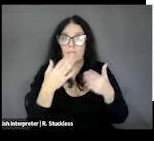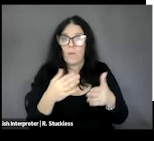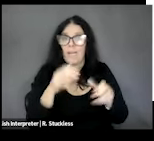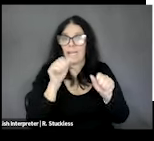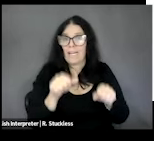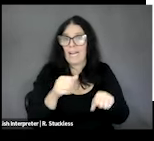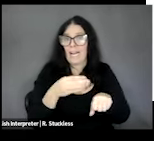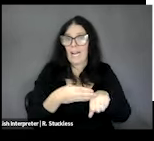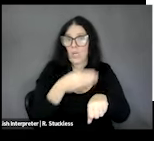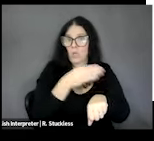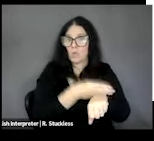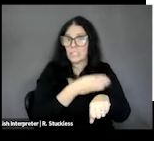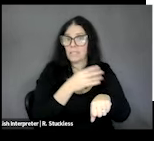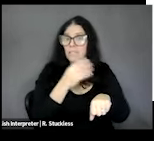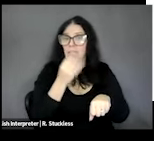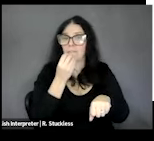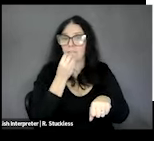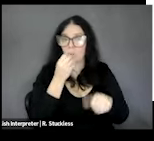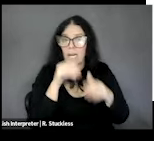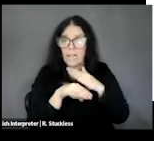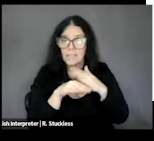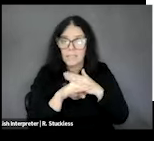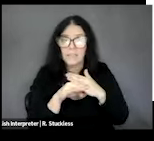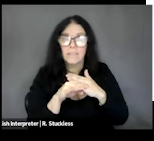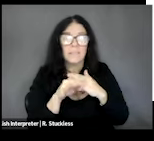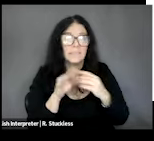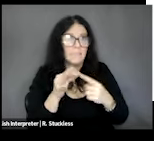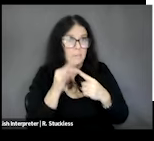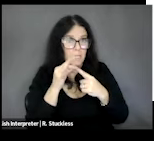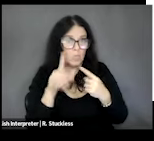for people with disabilities, especially when some of these programs within the federal